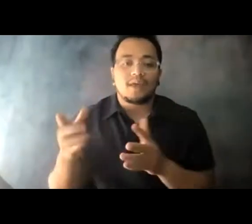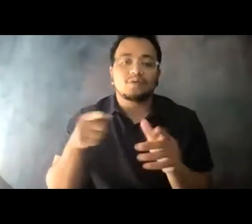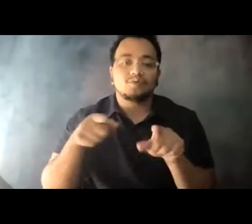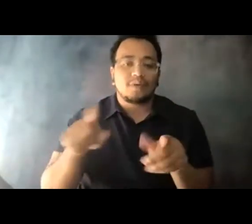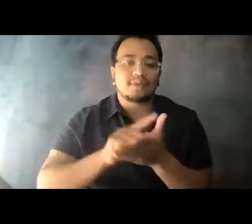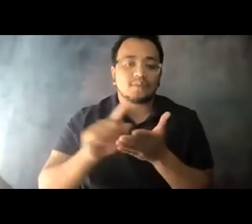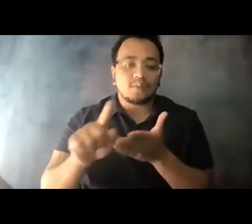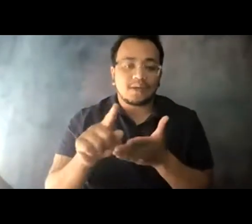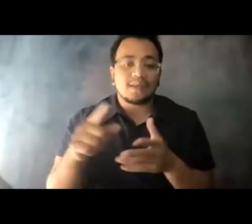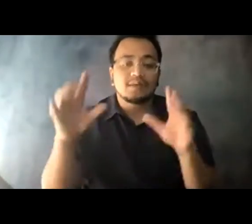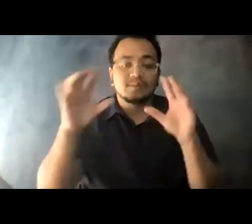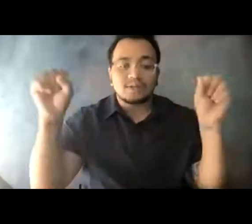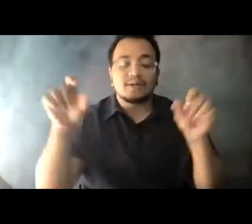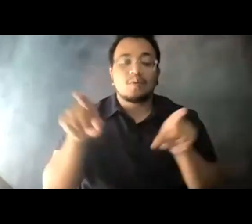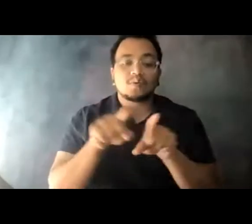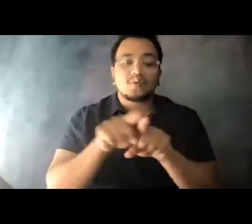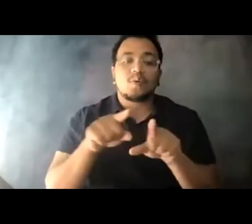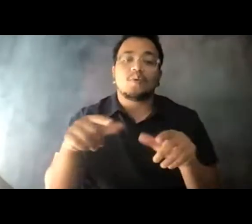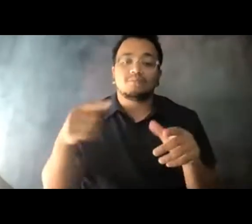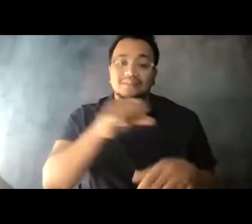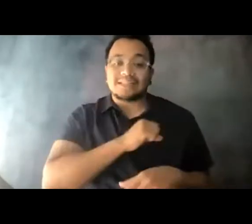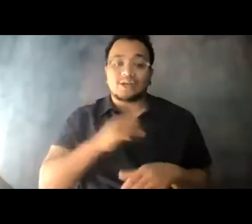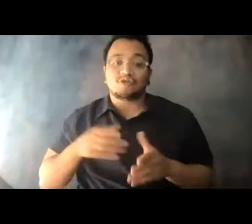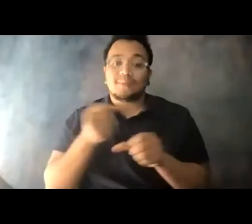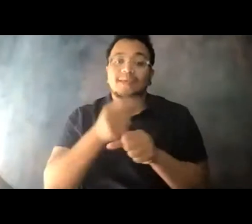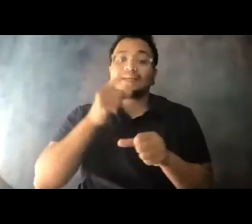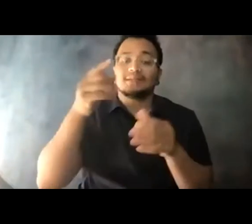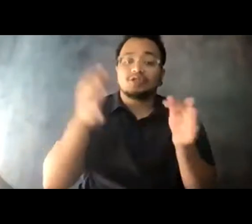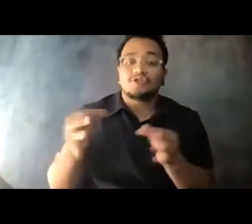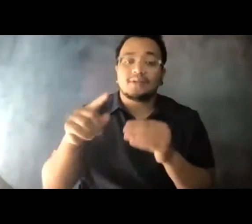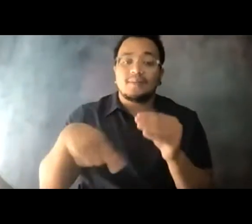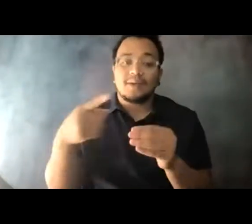14:03:21 infrastructure, which is now being considered by Congress.